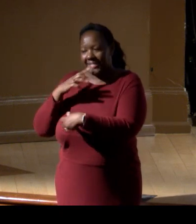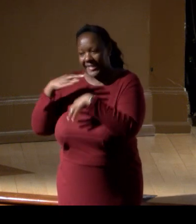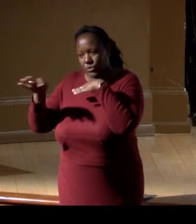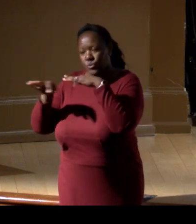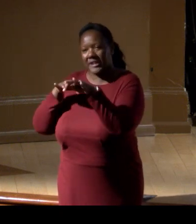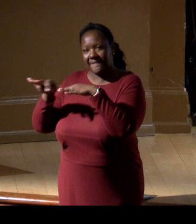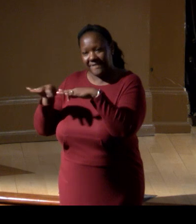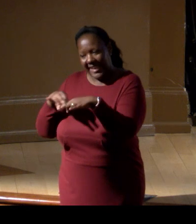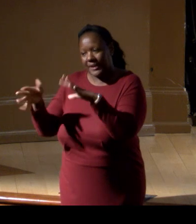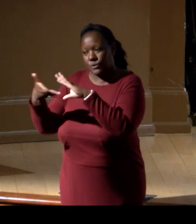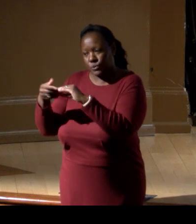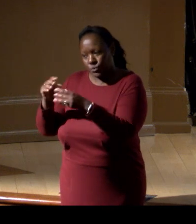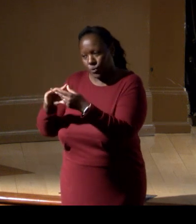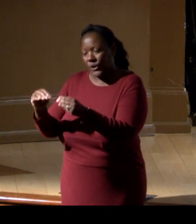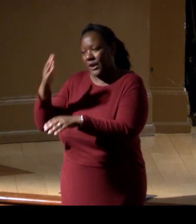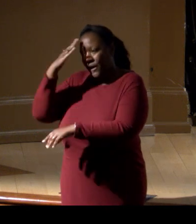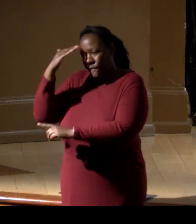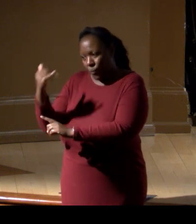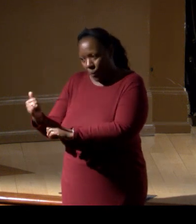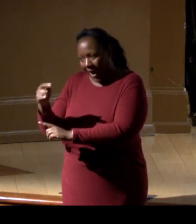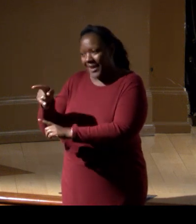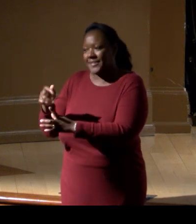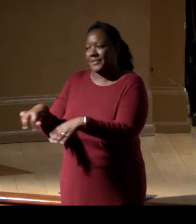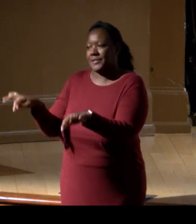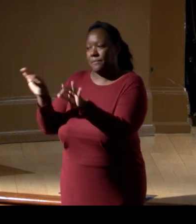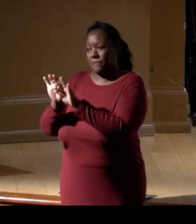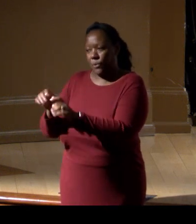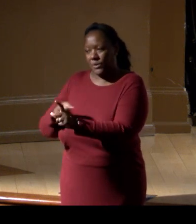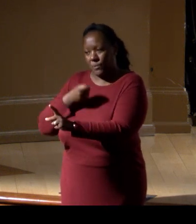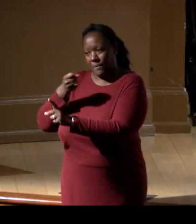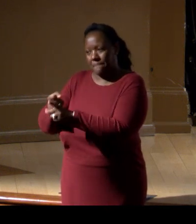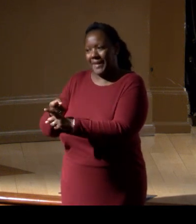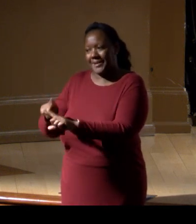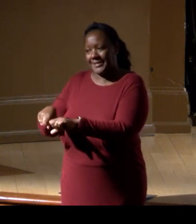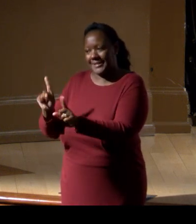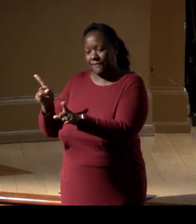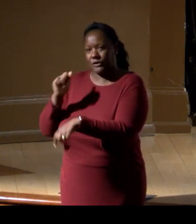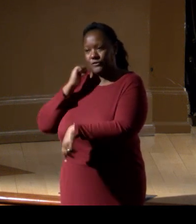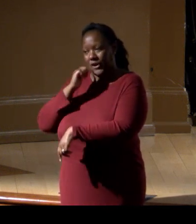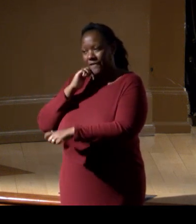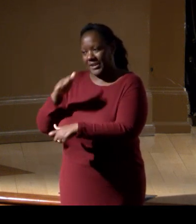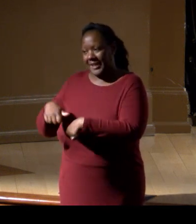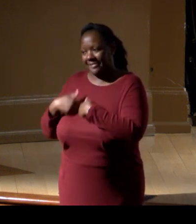of why the science will make a difference to their everyday lives. So I would really, there's lots of trainings out there.